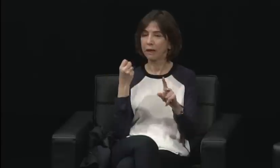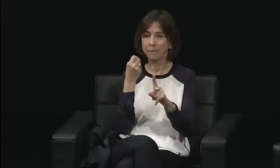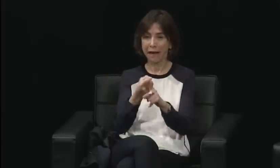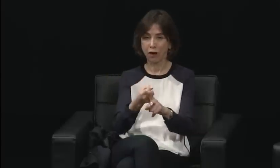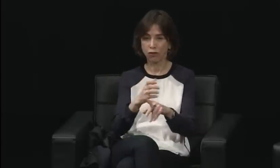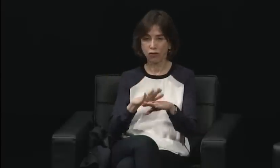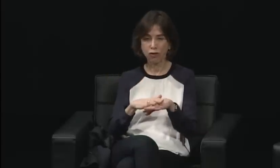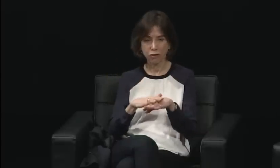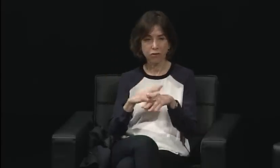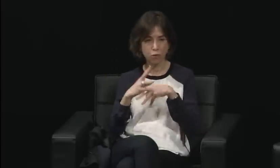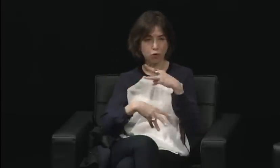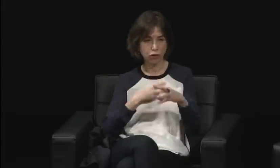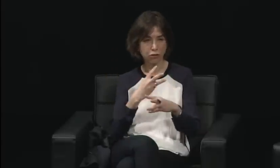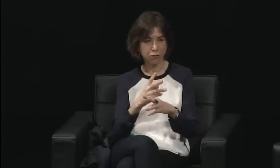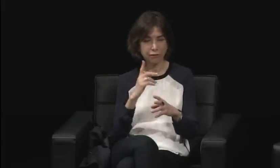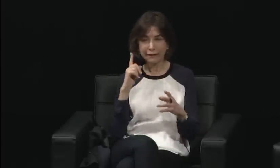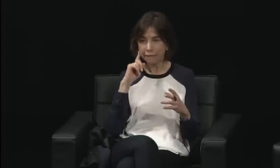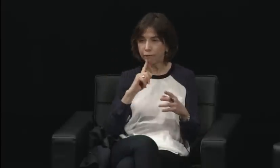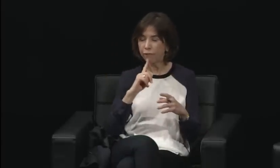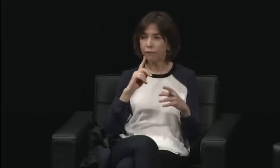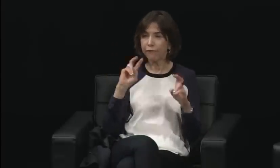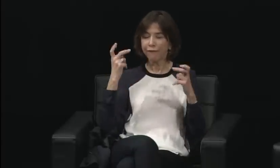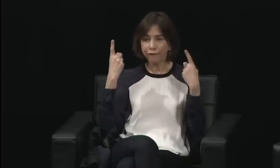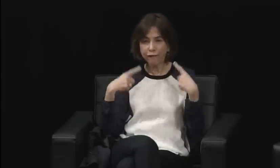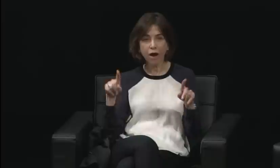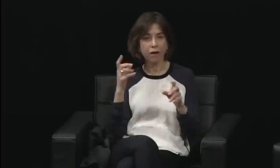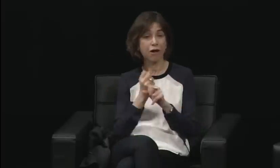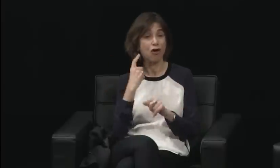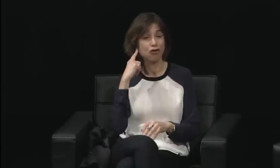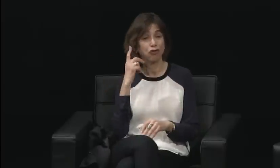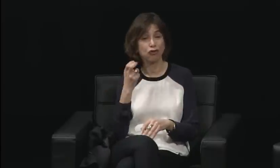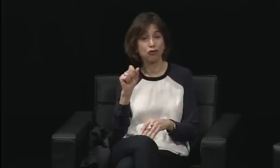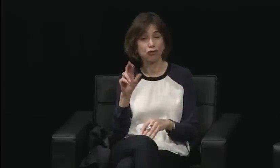and show the media who we were.